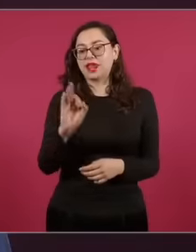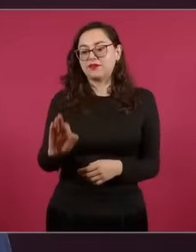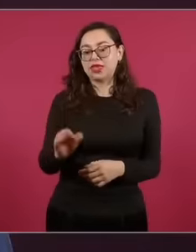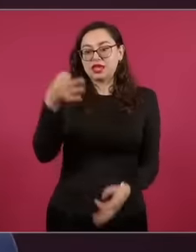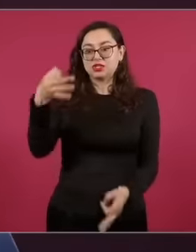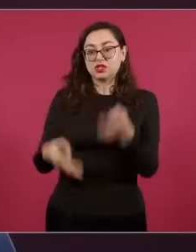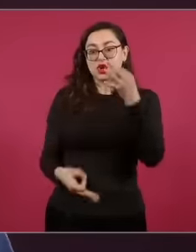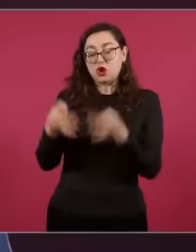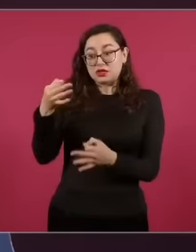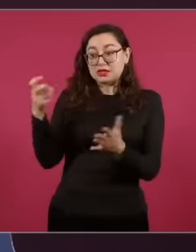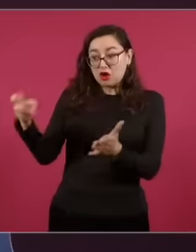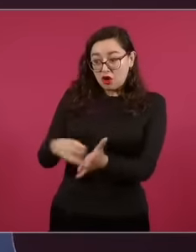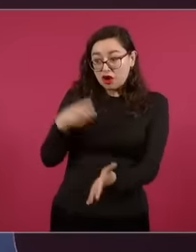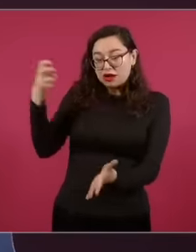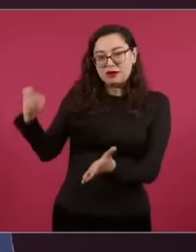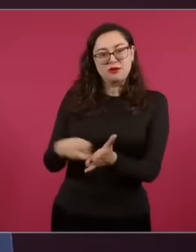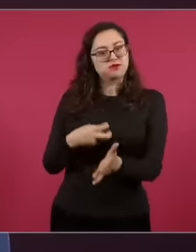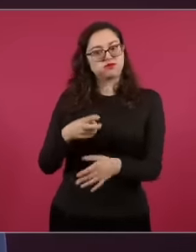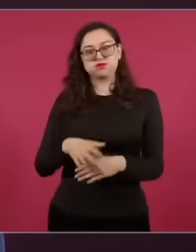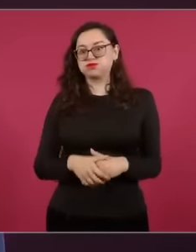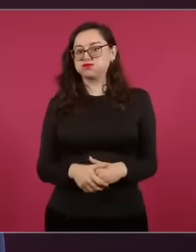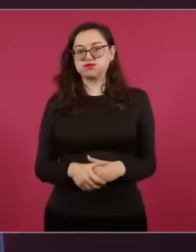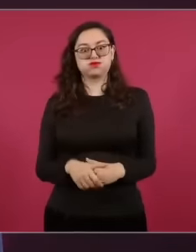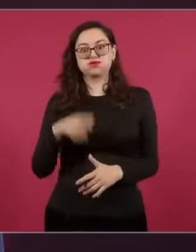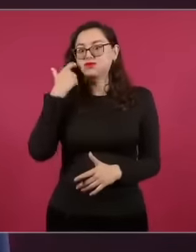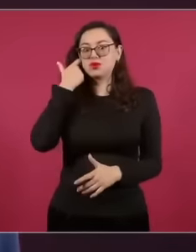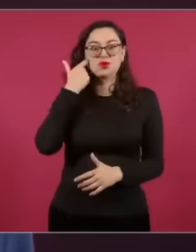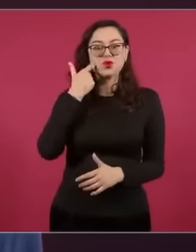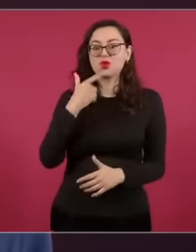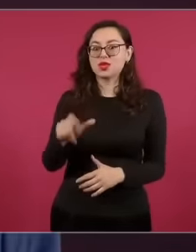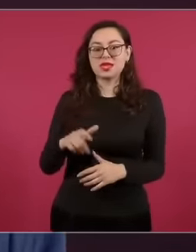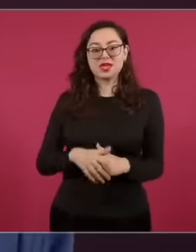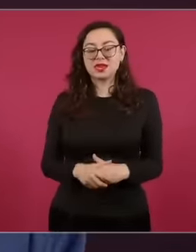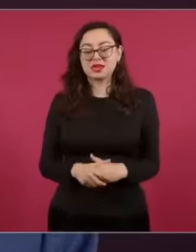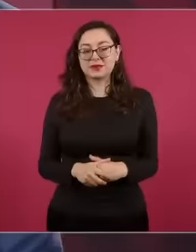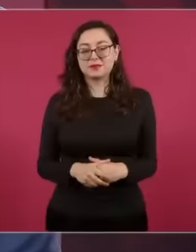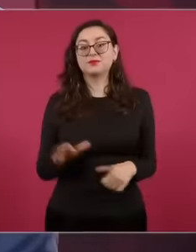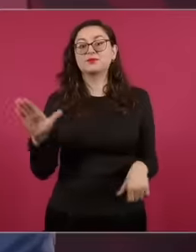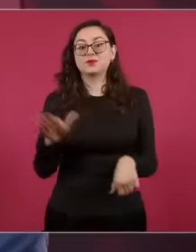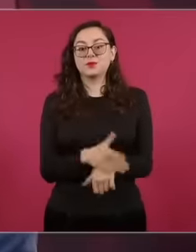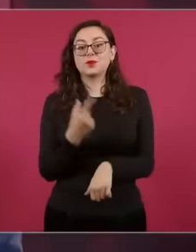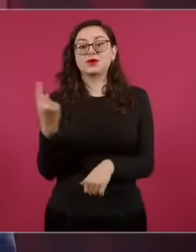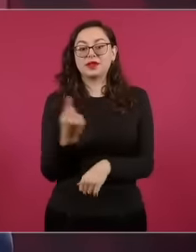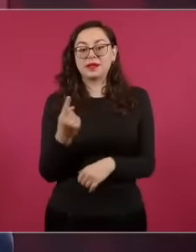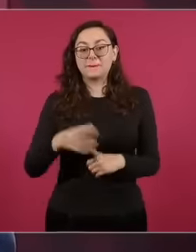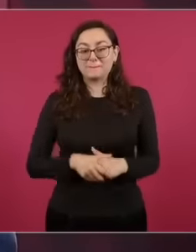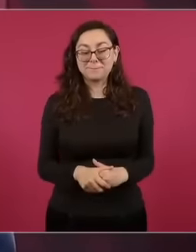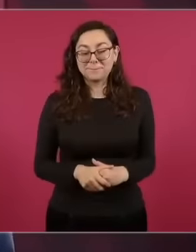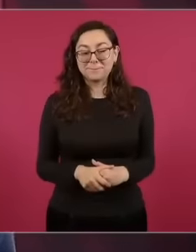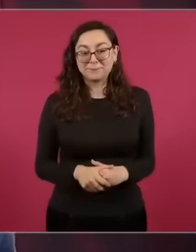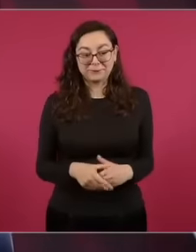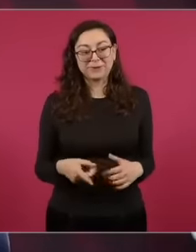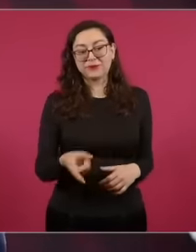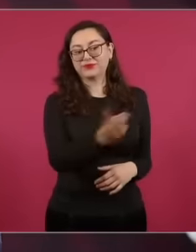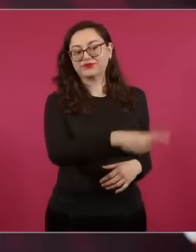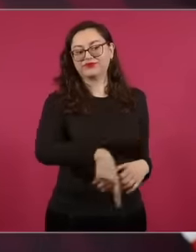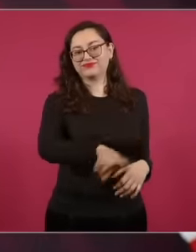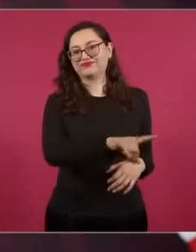because it is a power taken, kidnapped at the service of a rapacious minority of a